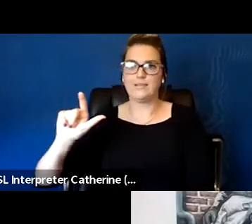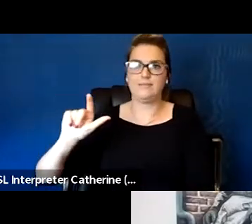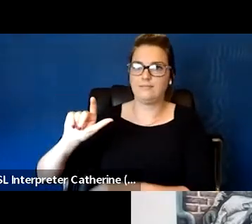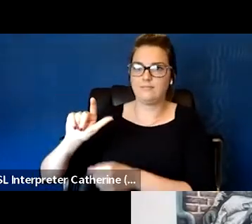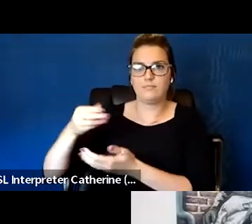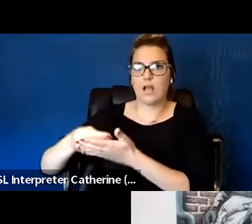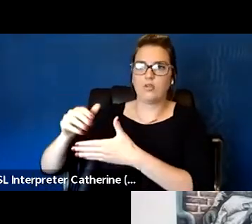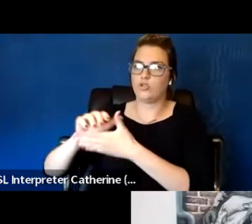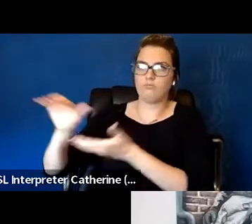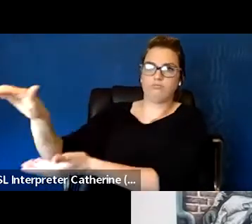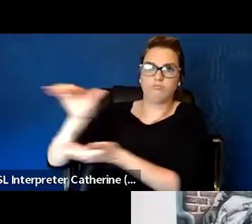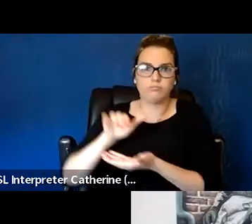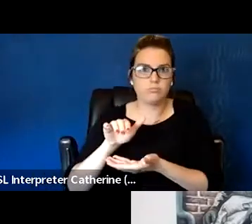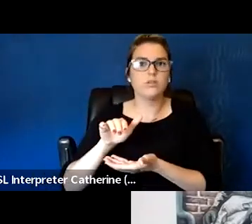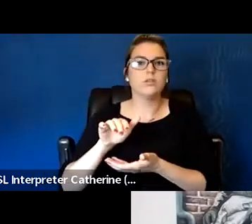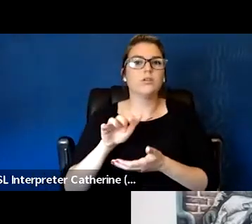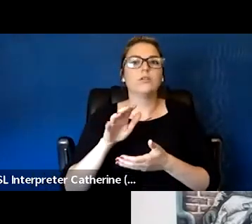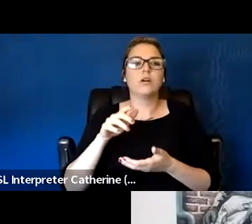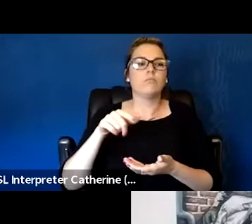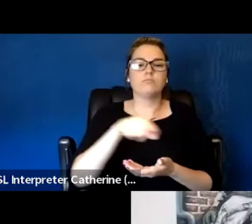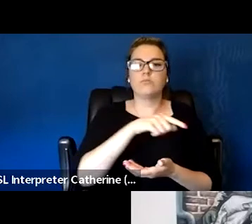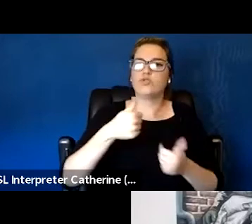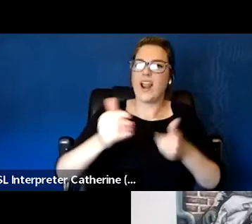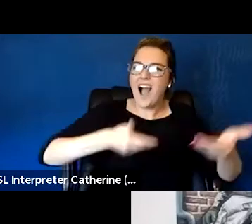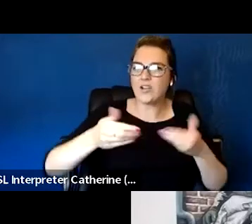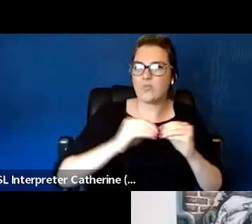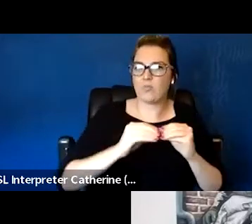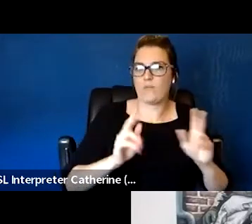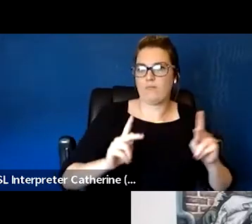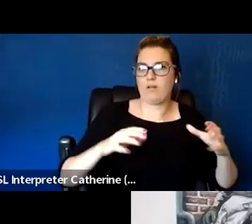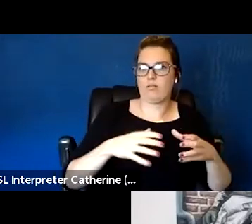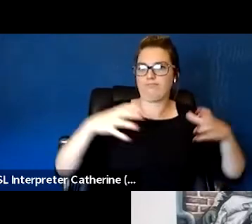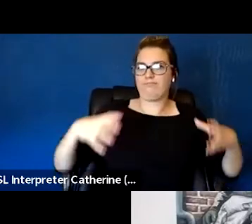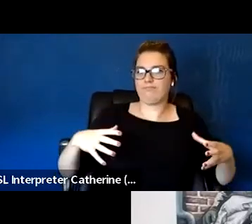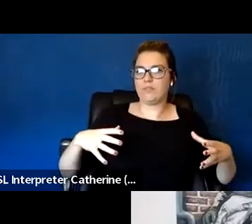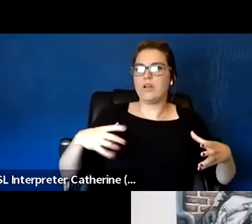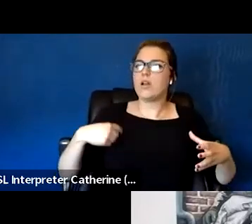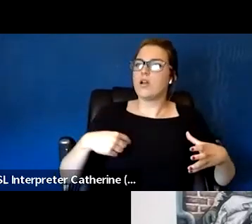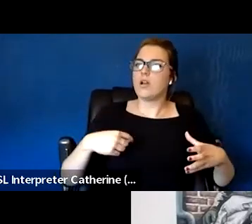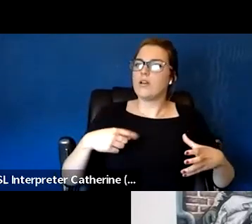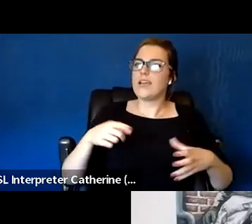And that really came through community advocacy to ask the system to help invest in this workforce,